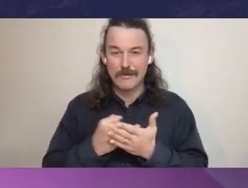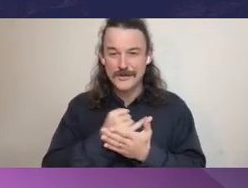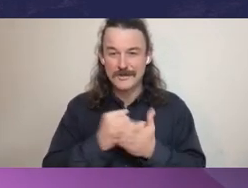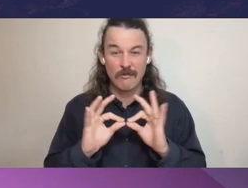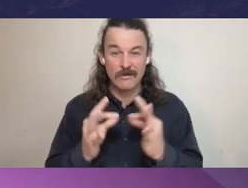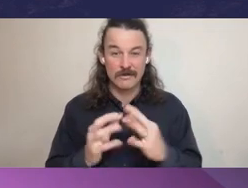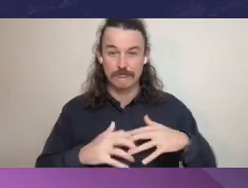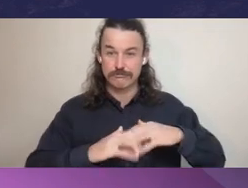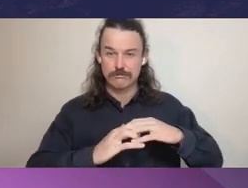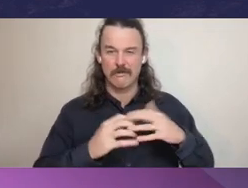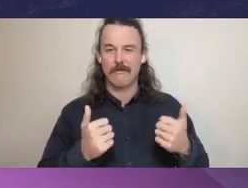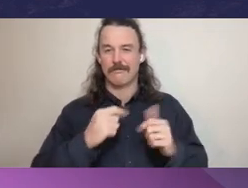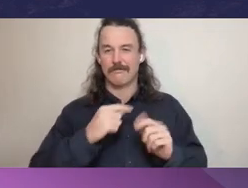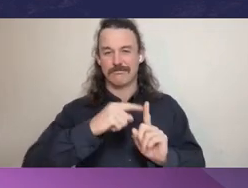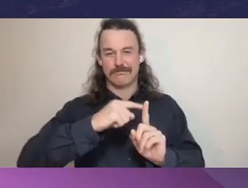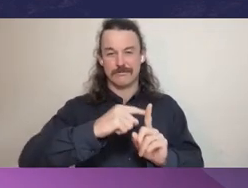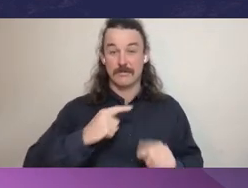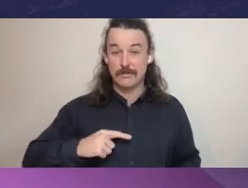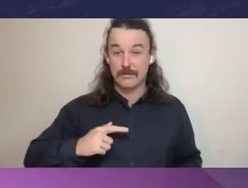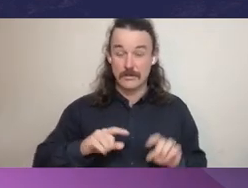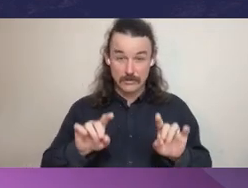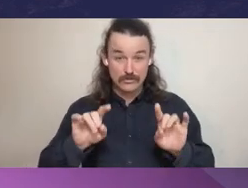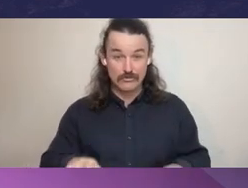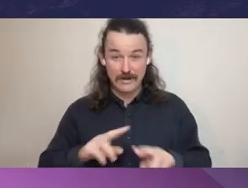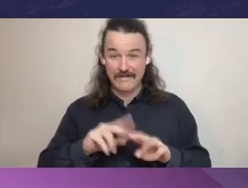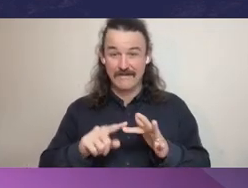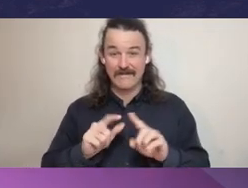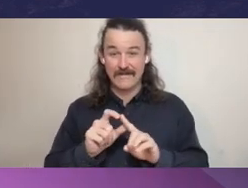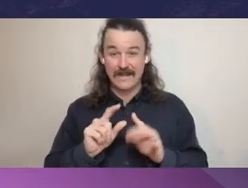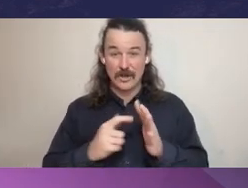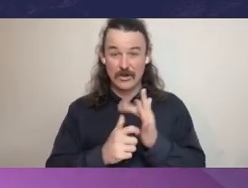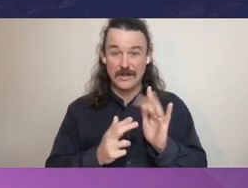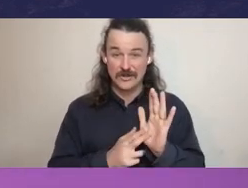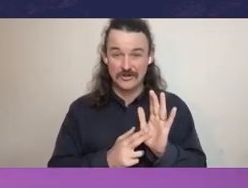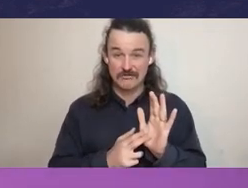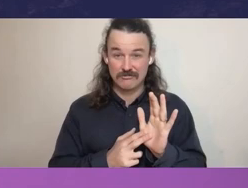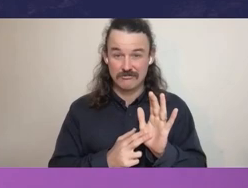in Australia's Federation we rightly look to the Federal Parliament to provide